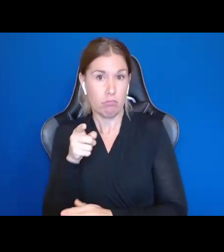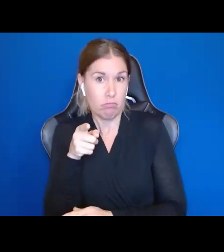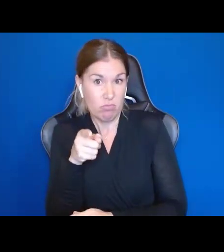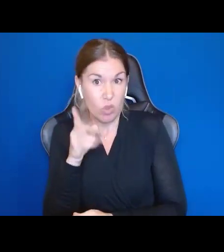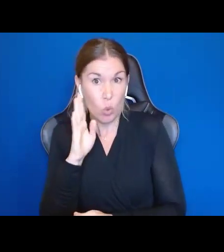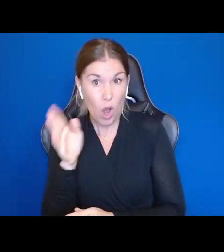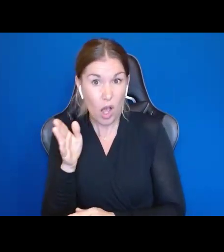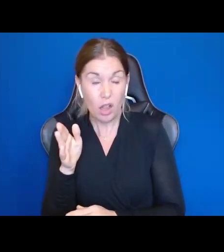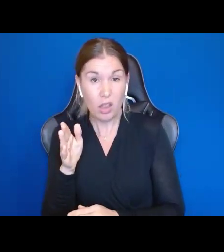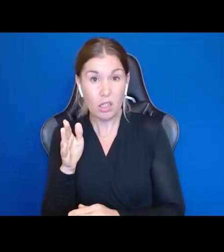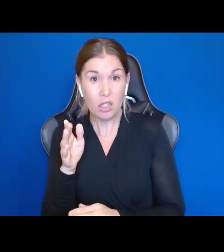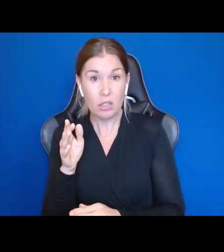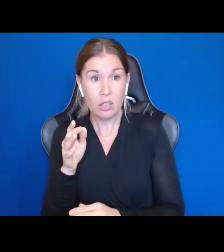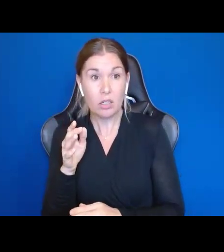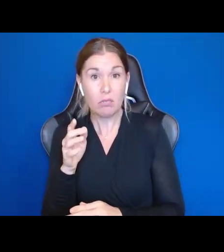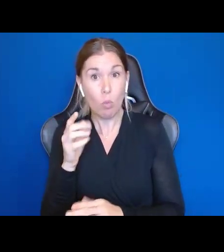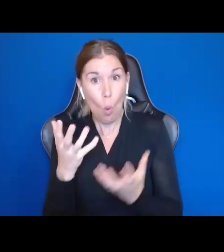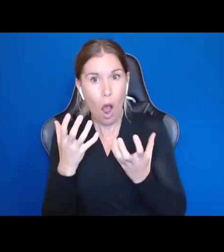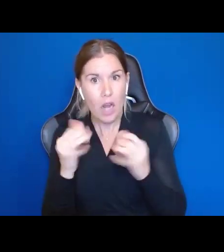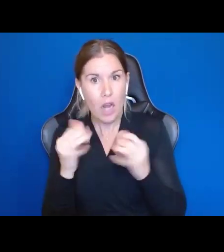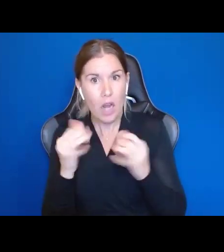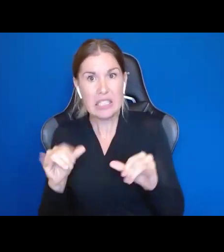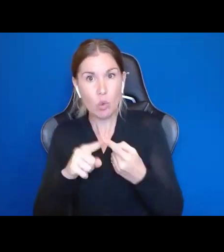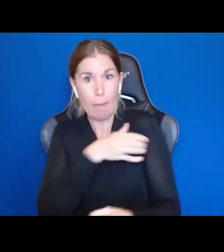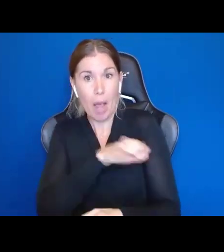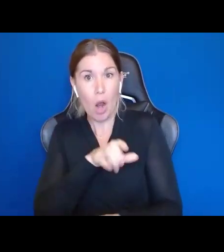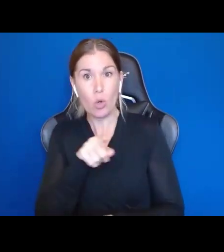A system that empowers you, that respects your rights and helps you builds your abilities,